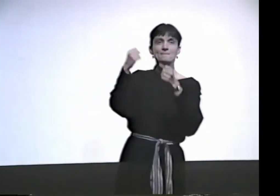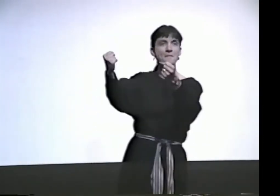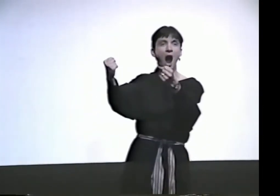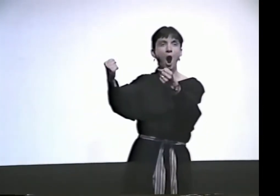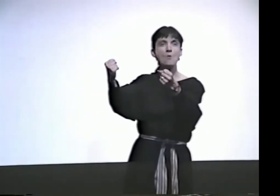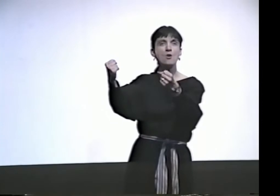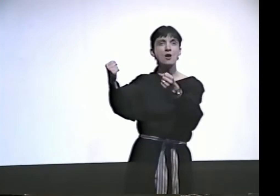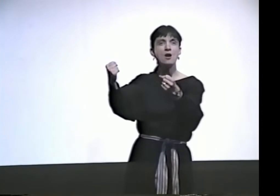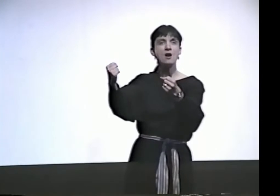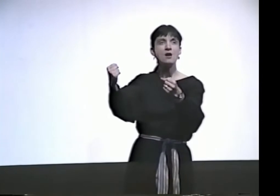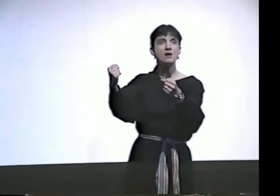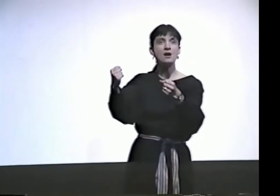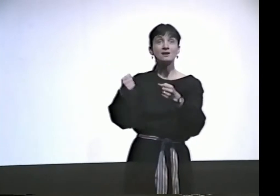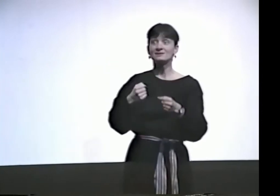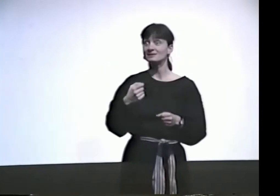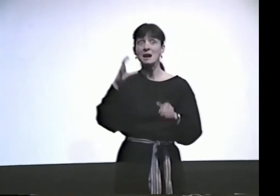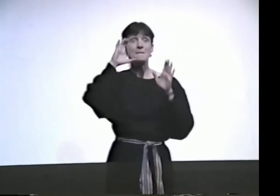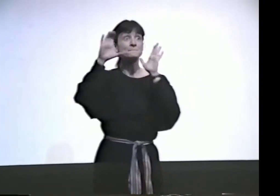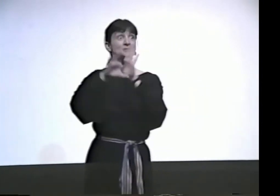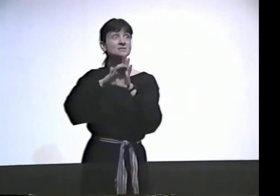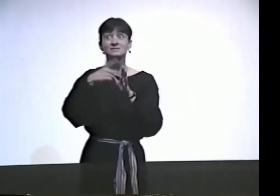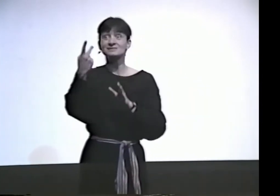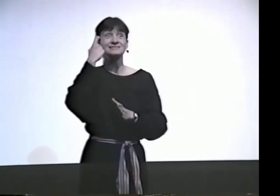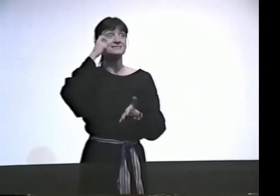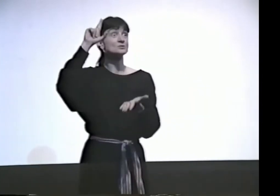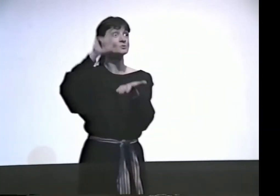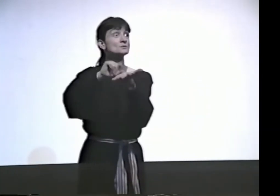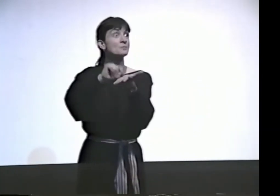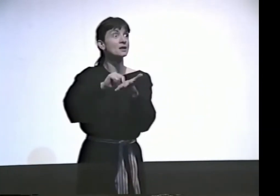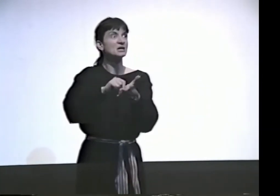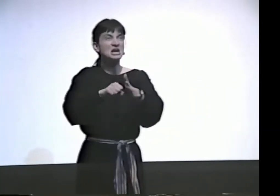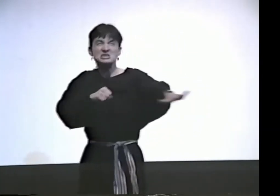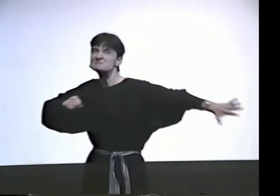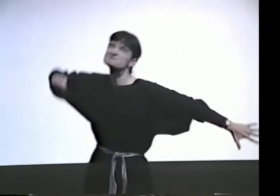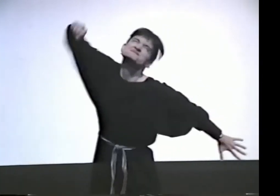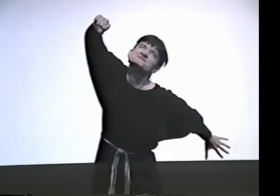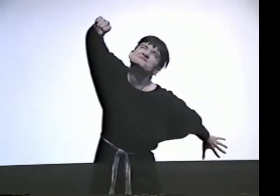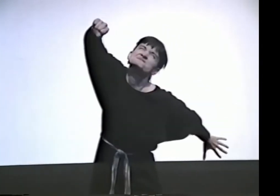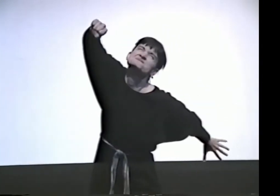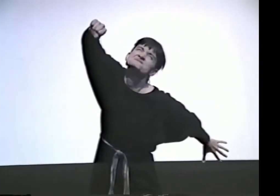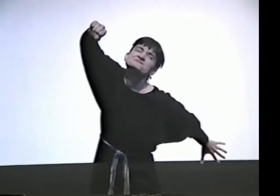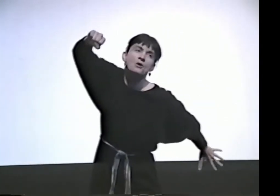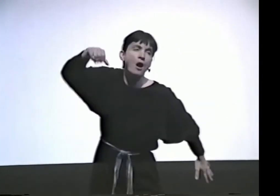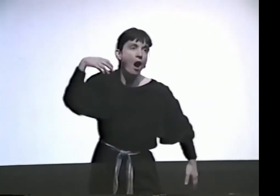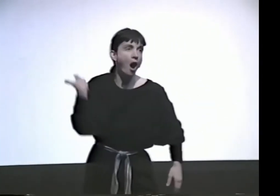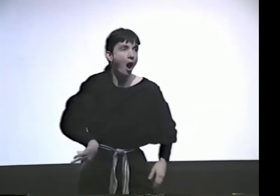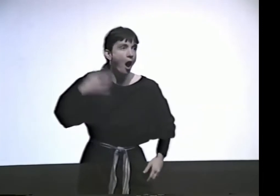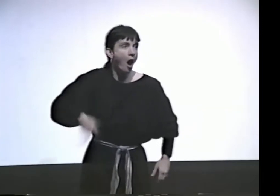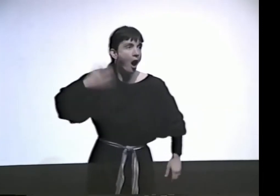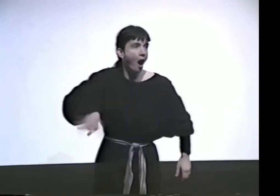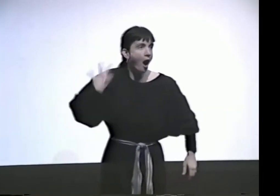IT'S SO MOVING TO ME. IT'S SO POWERFUL. YOU SEE, I JUST SAW A PICTURE OF MYSELF IN THE NEWSPAPER LIKE THAT.